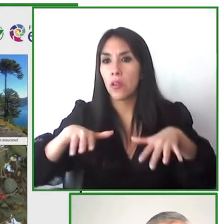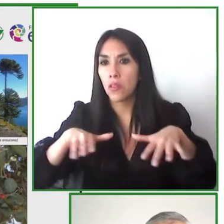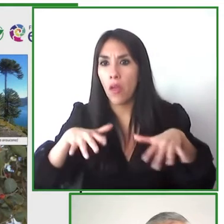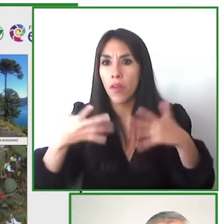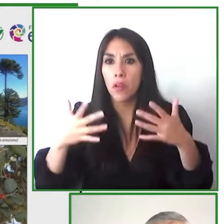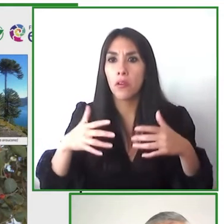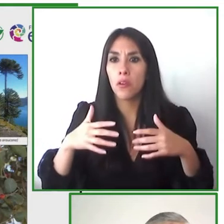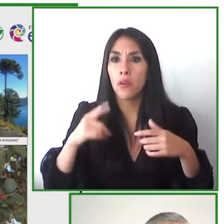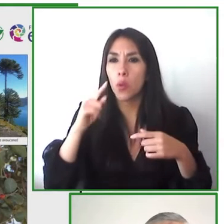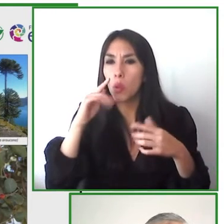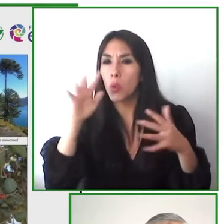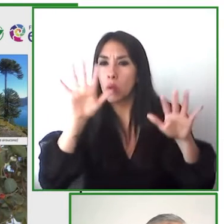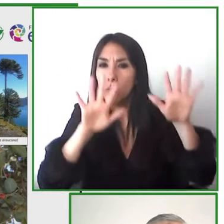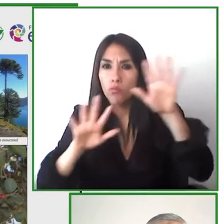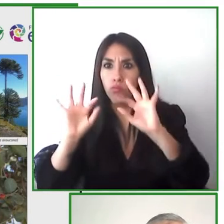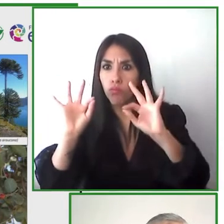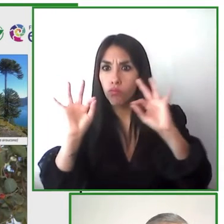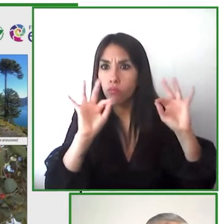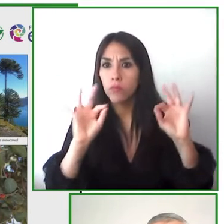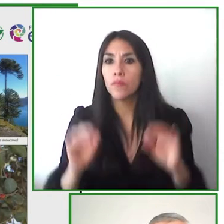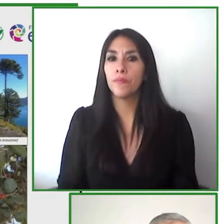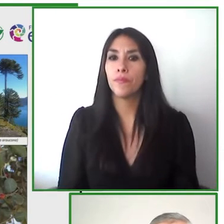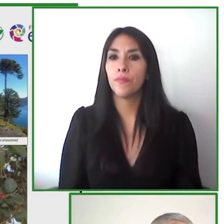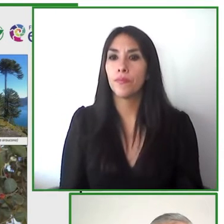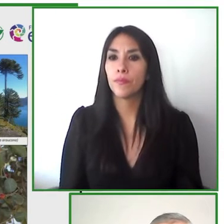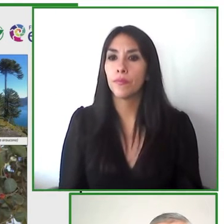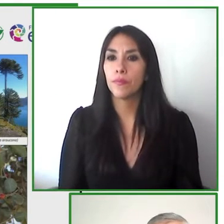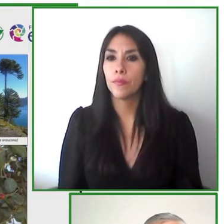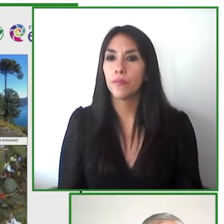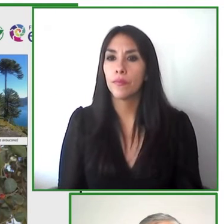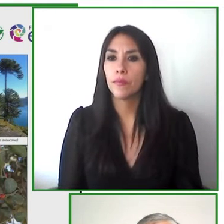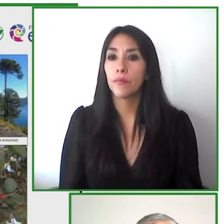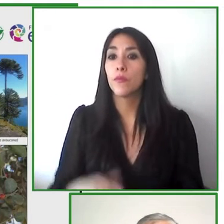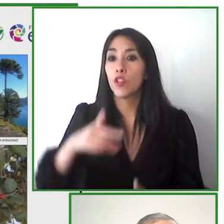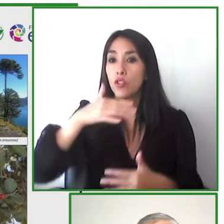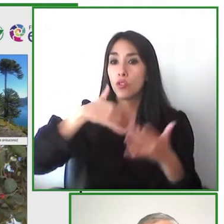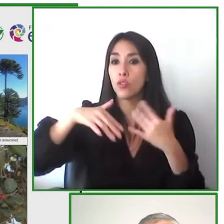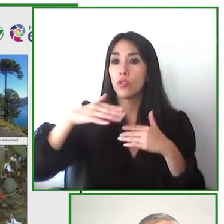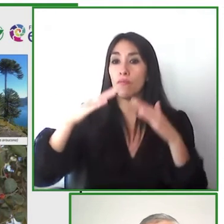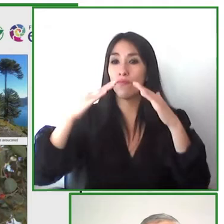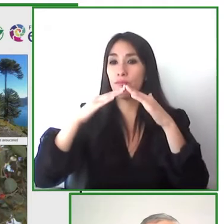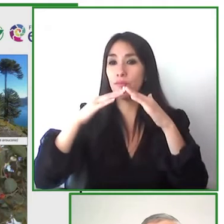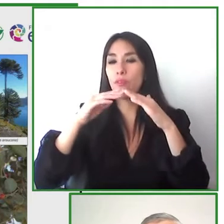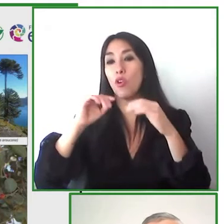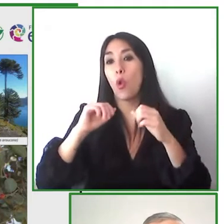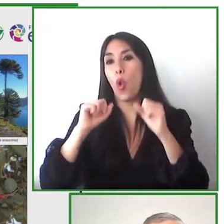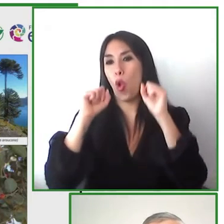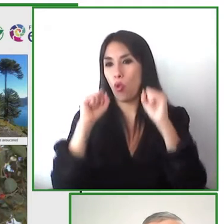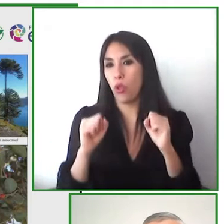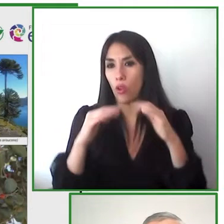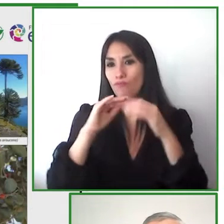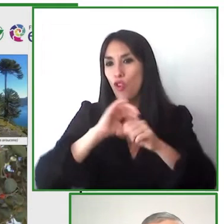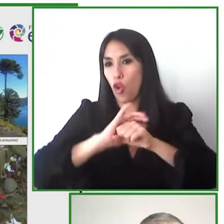a full self-care experience especially after the pandemic we've also paired out different